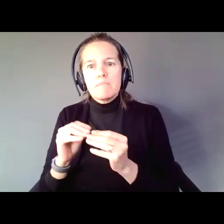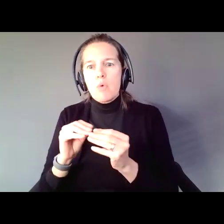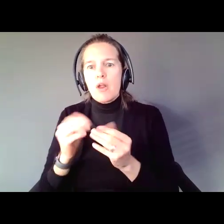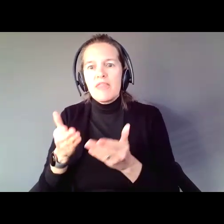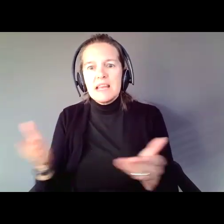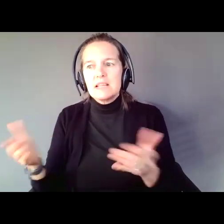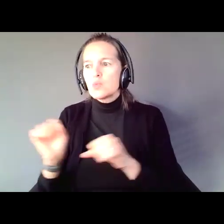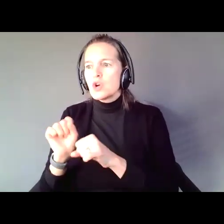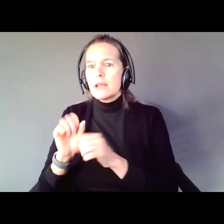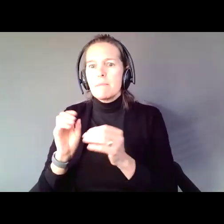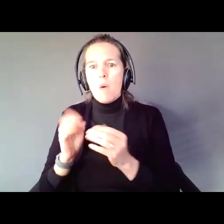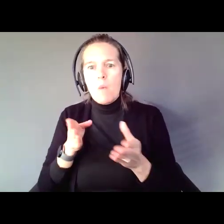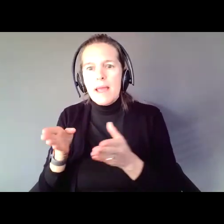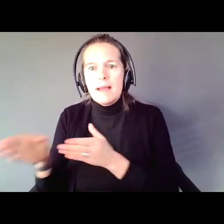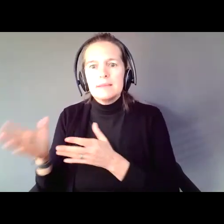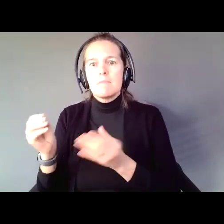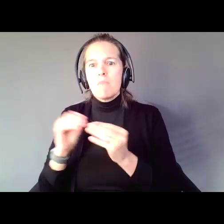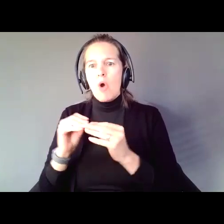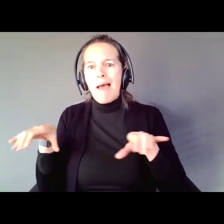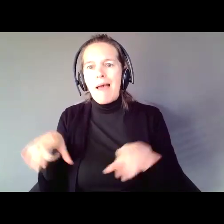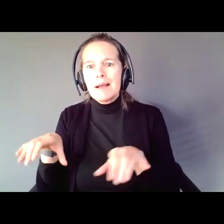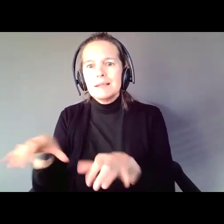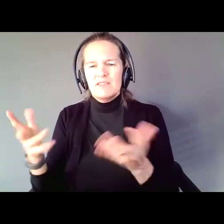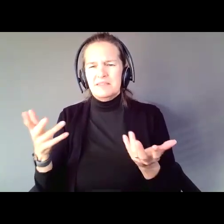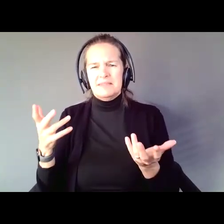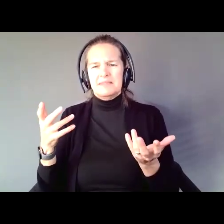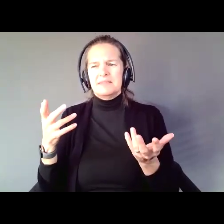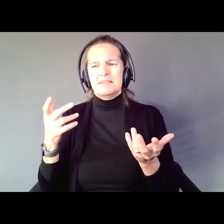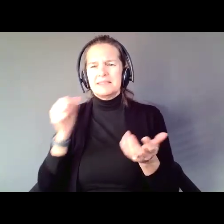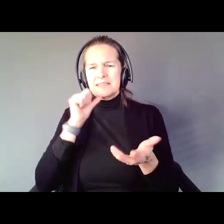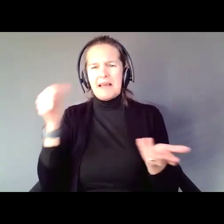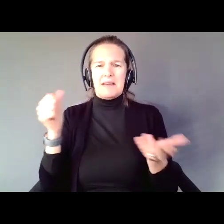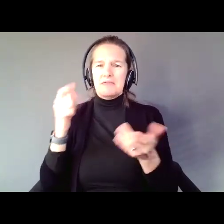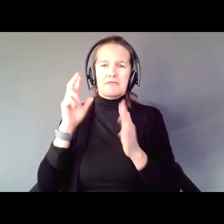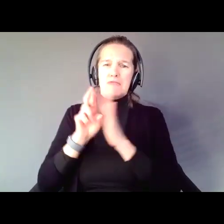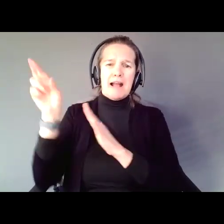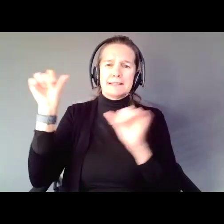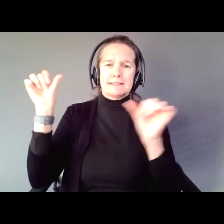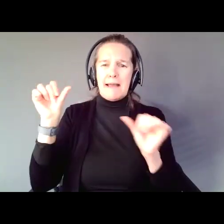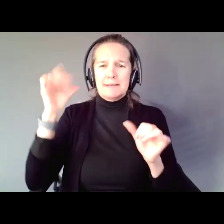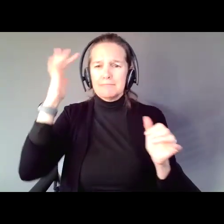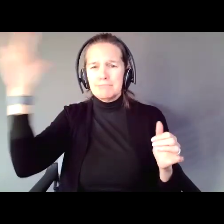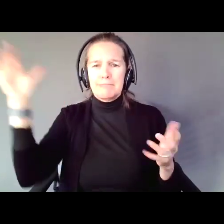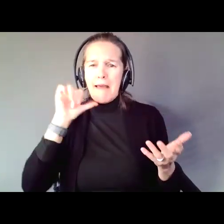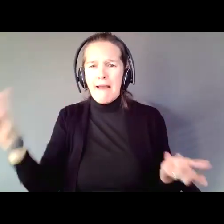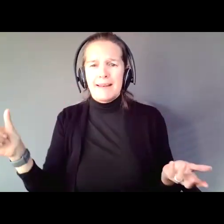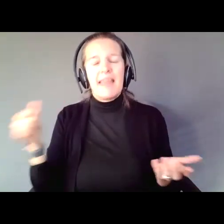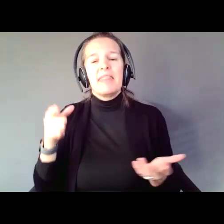more active. Its not rocket science, they were more self determined. They had more opportunities, and opportunities to